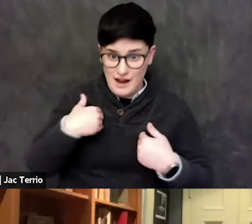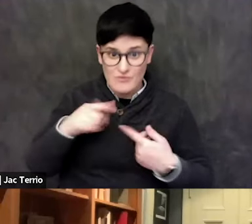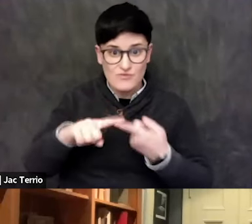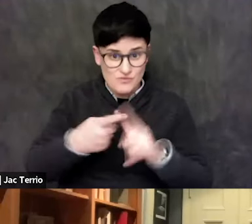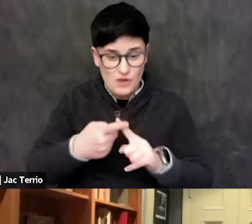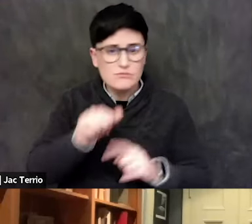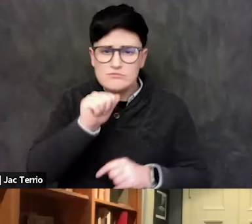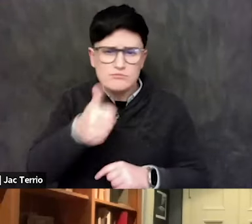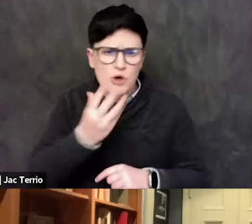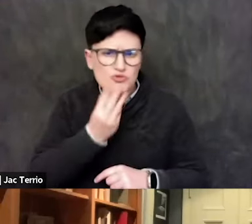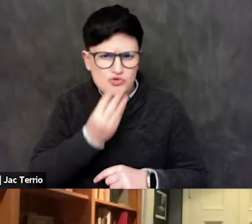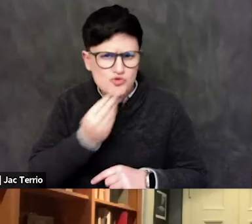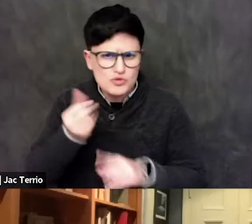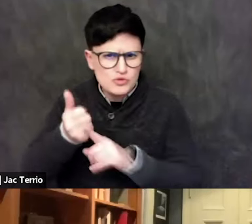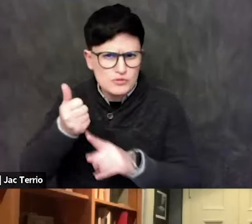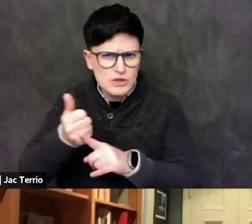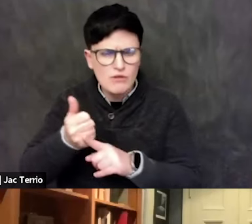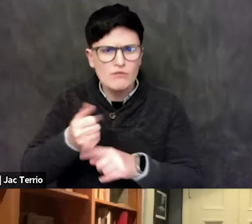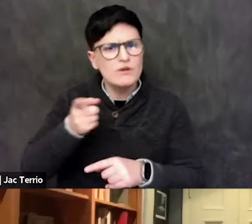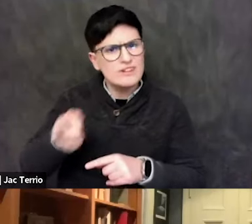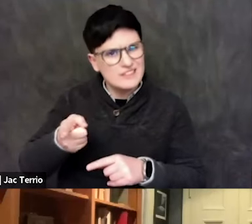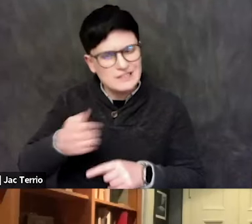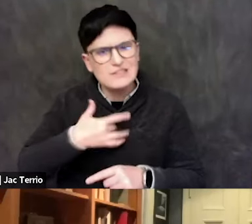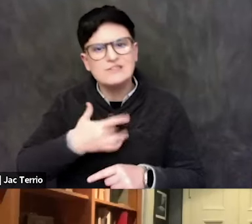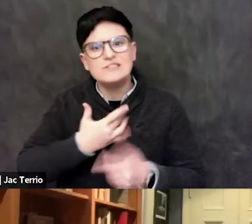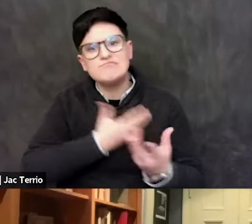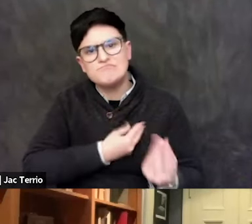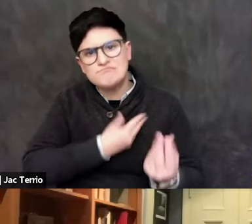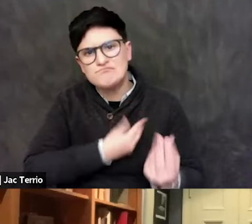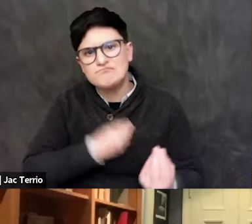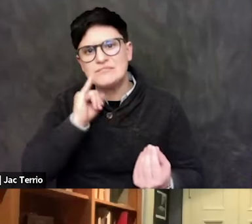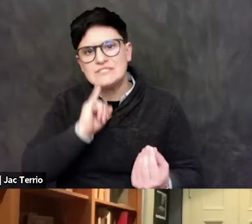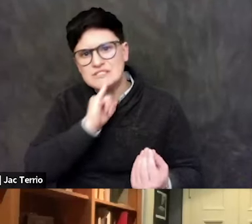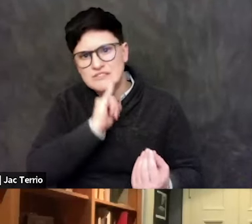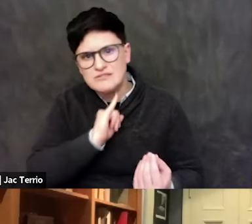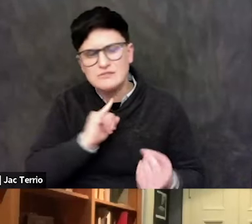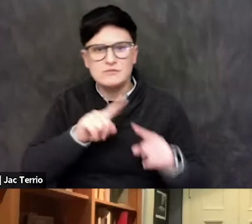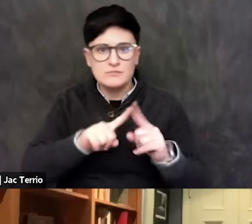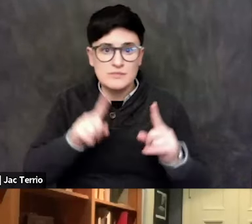who are sympathetic to Israel, but also at aghast at what's going on,